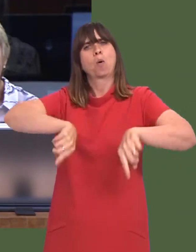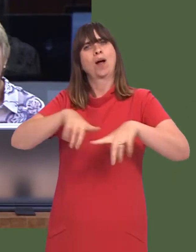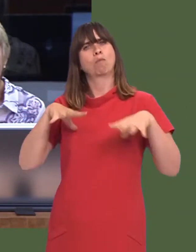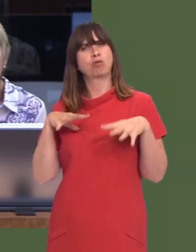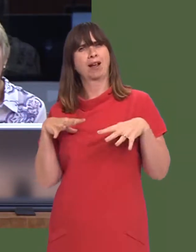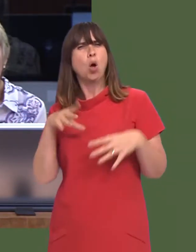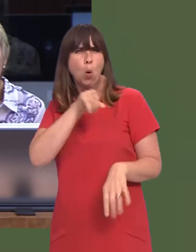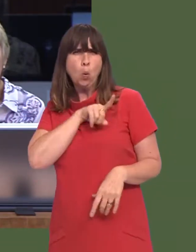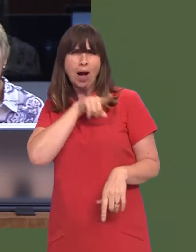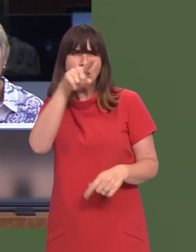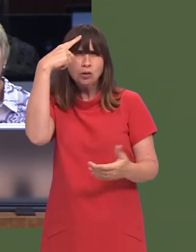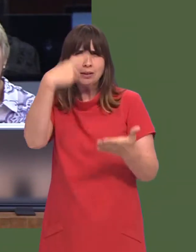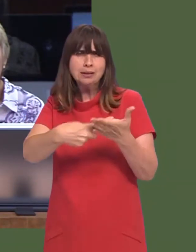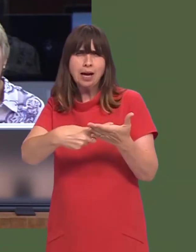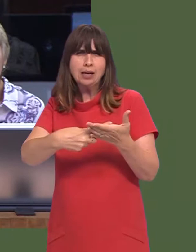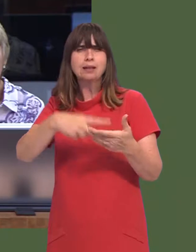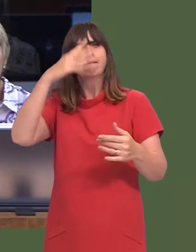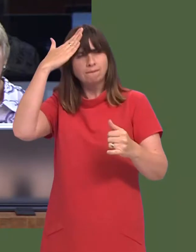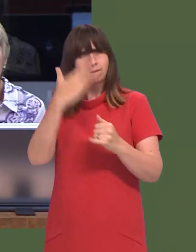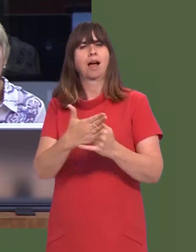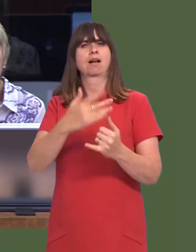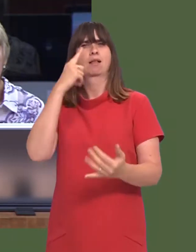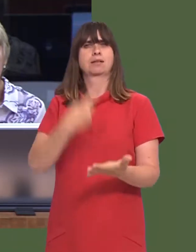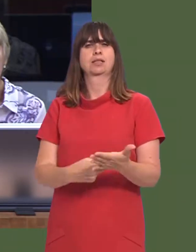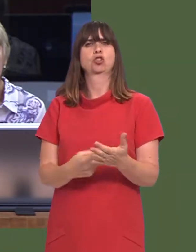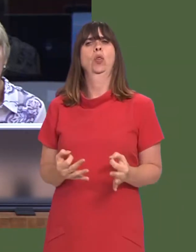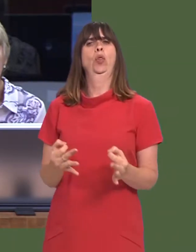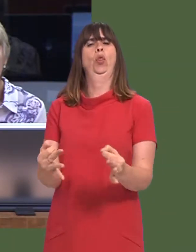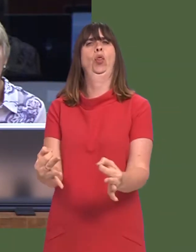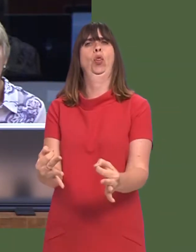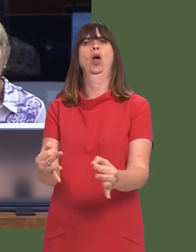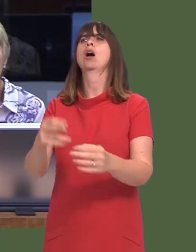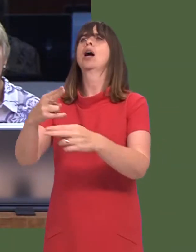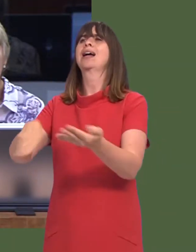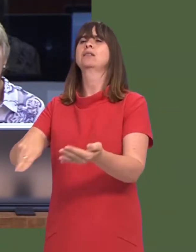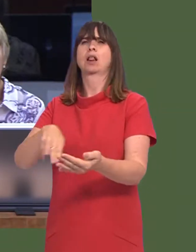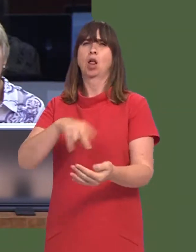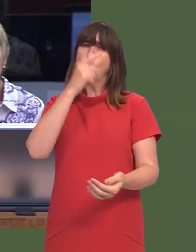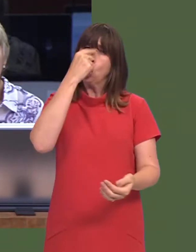Why didnít you decide to postpone the final decision so that you could have at least got